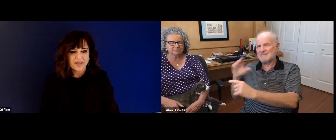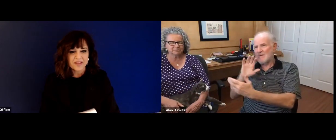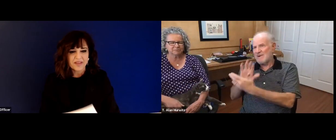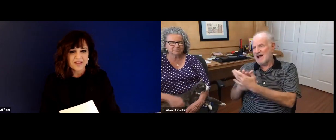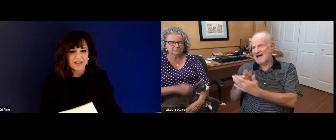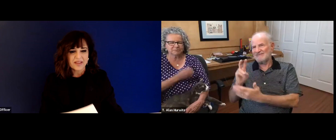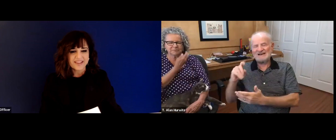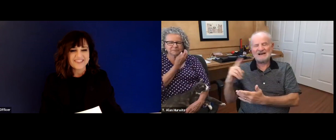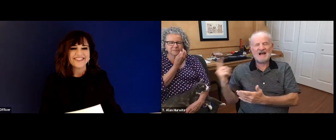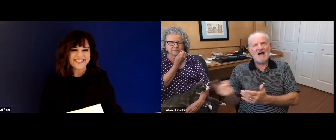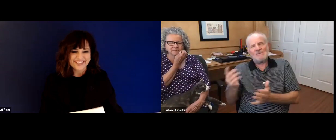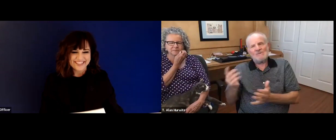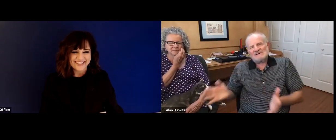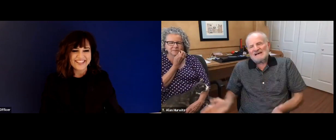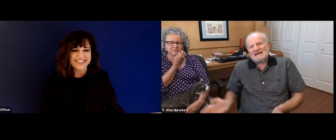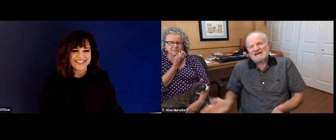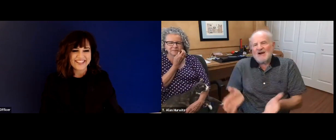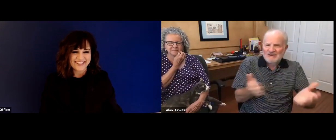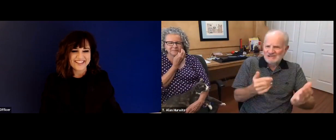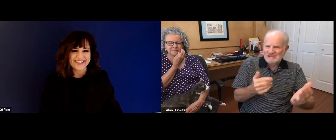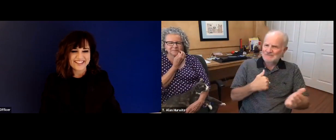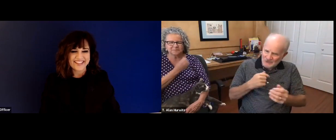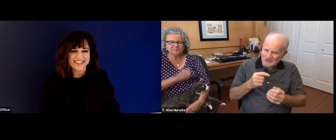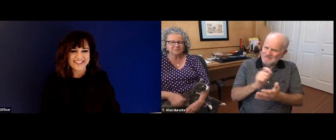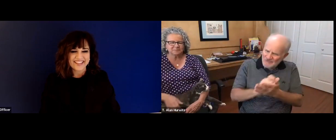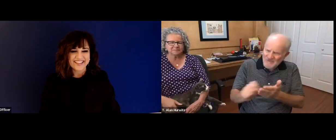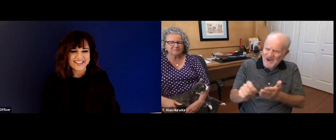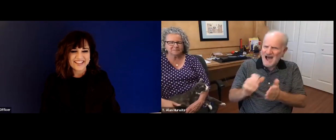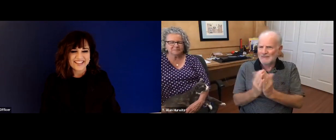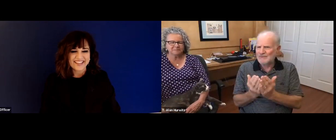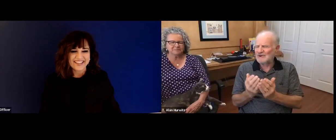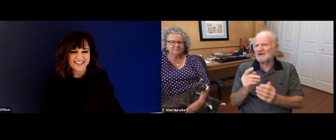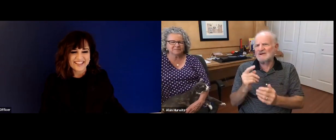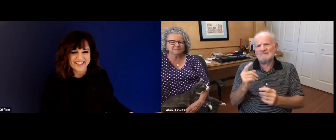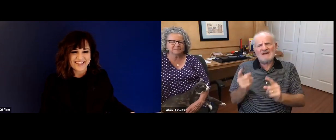different perspectives, trying to understand how you progress